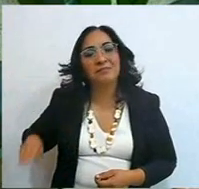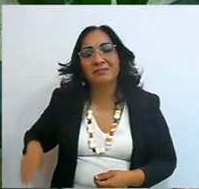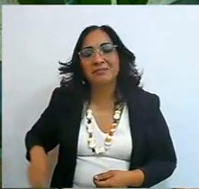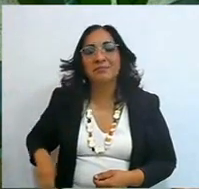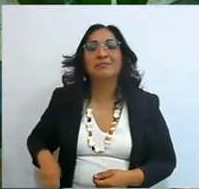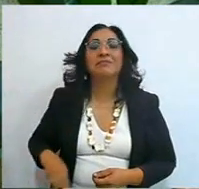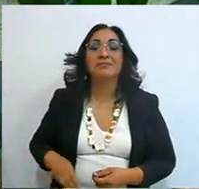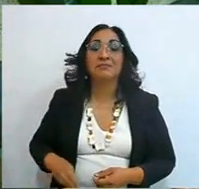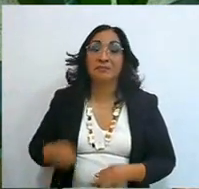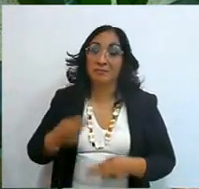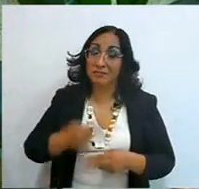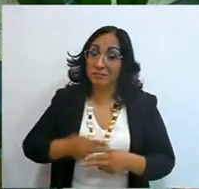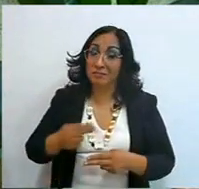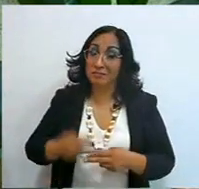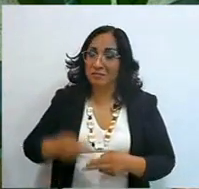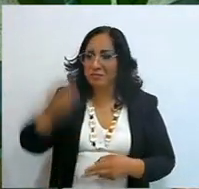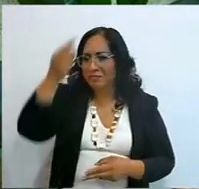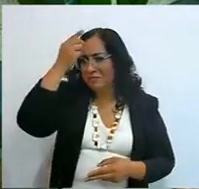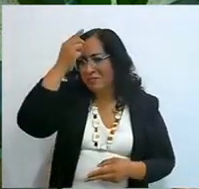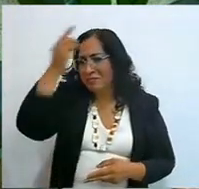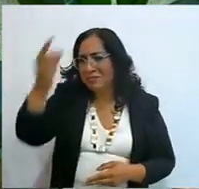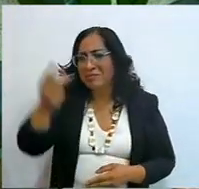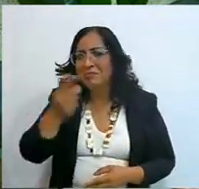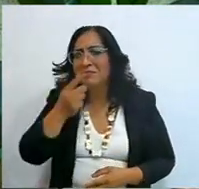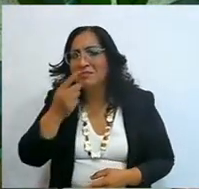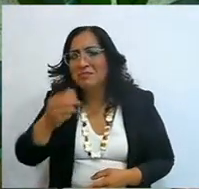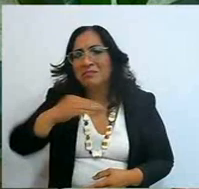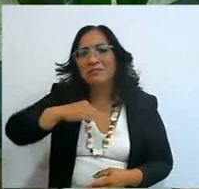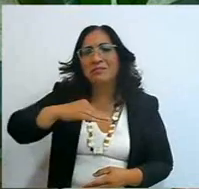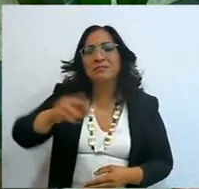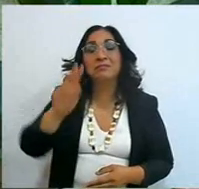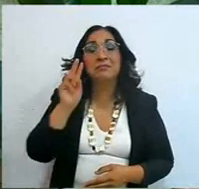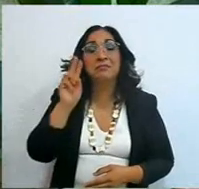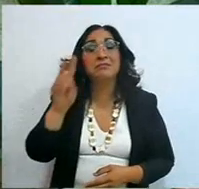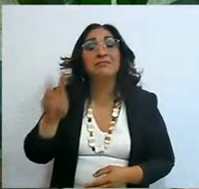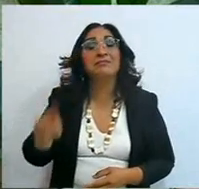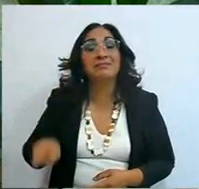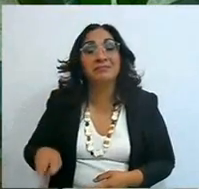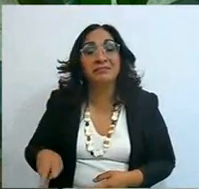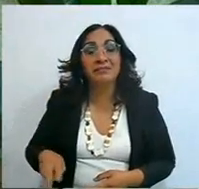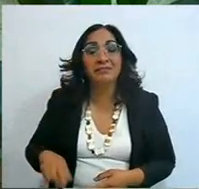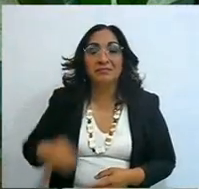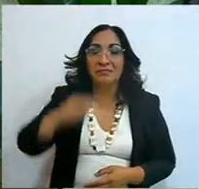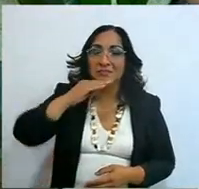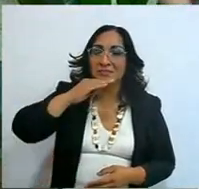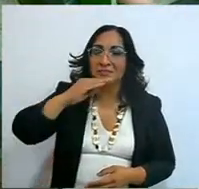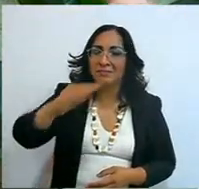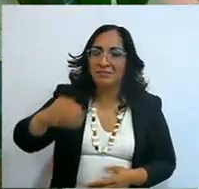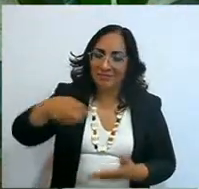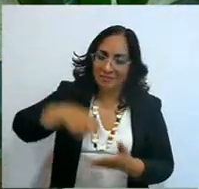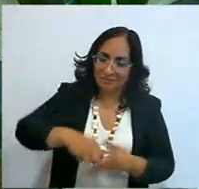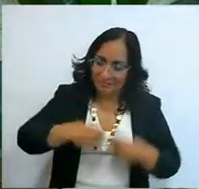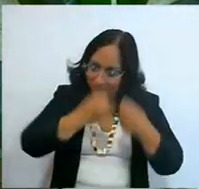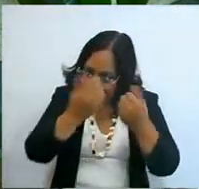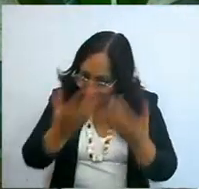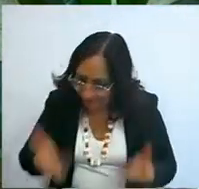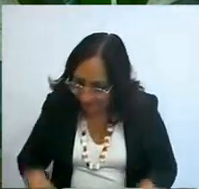or until God determines it, we will be able to see him, we will be able to surrender at his feet,